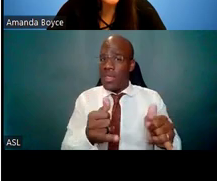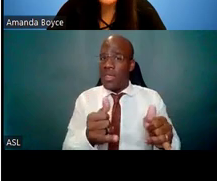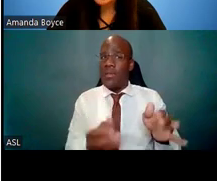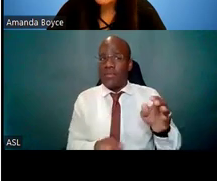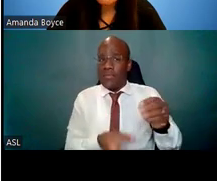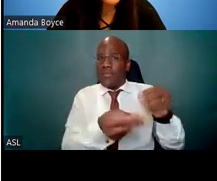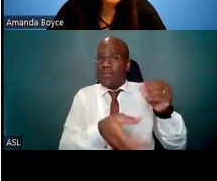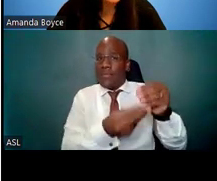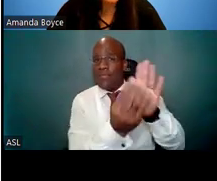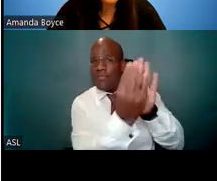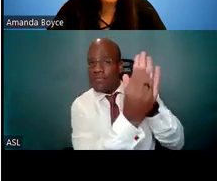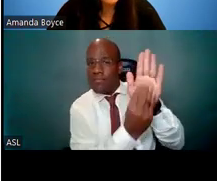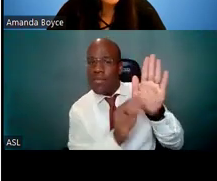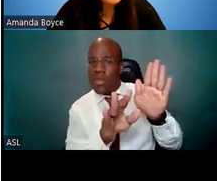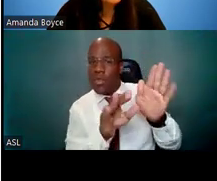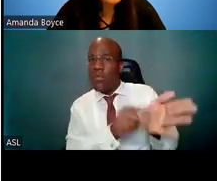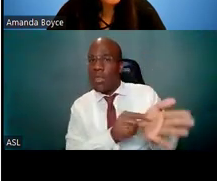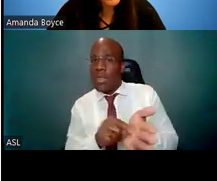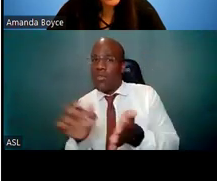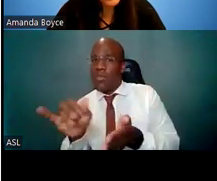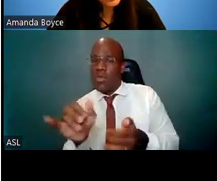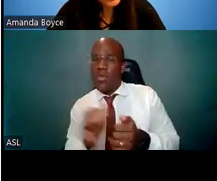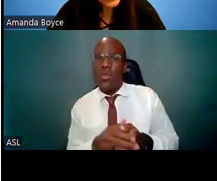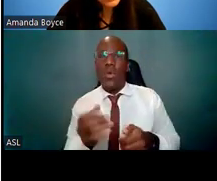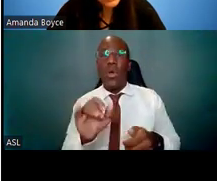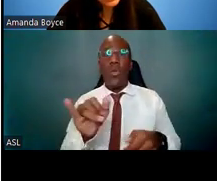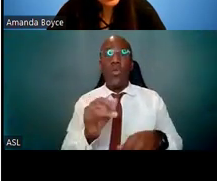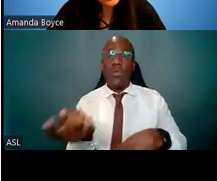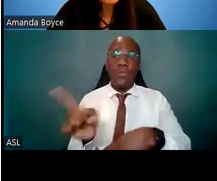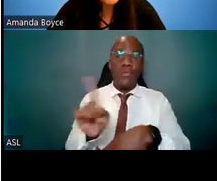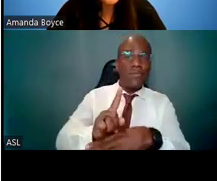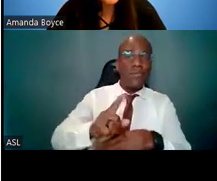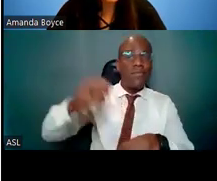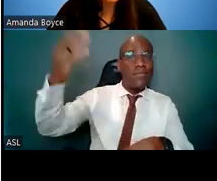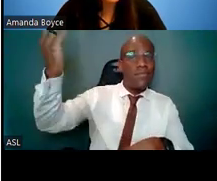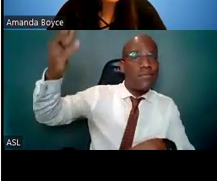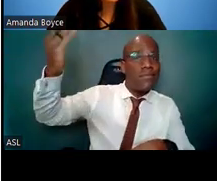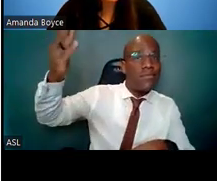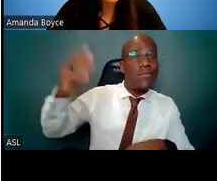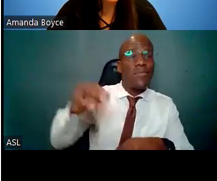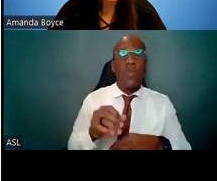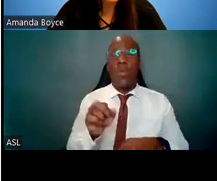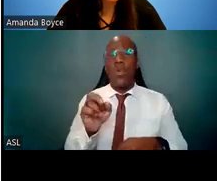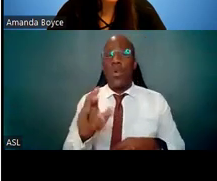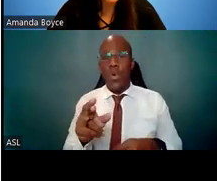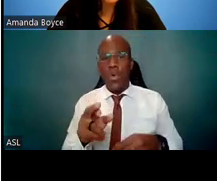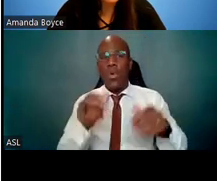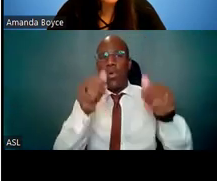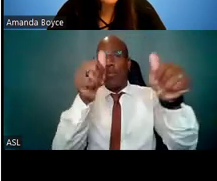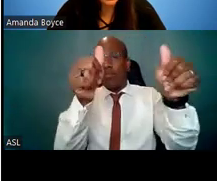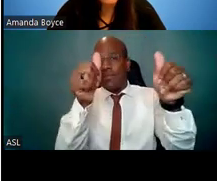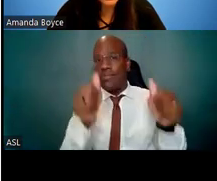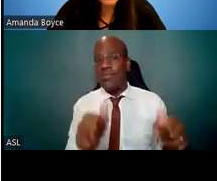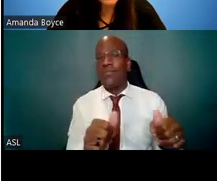In addition, describe any podium or poster presentations. Include all relevant awards and achievements,